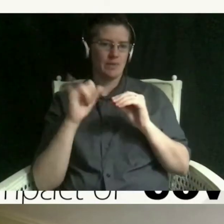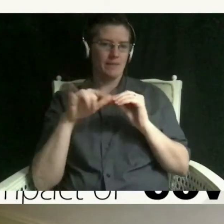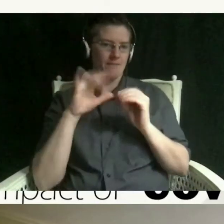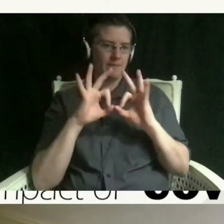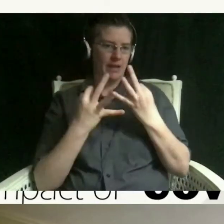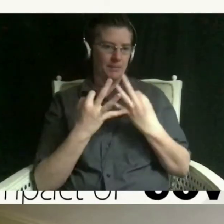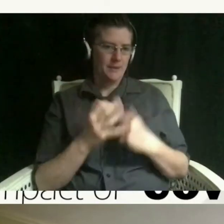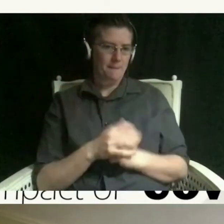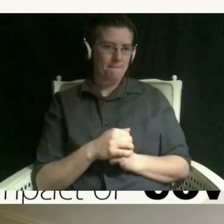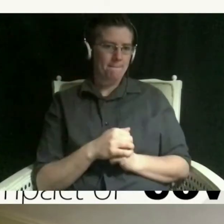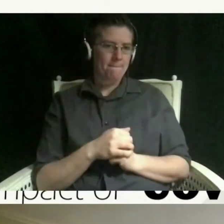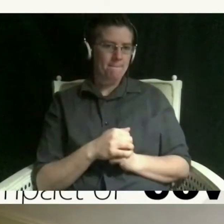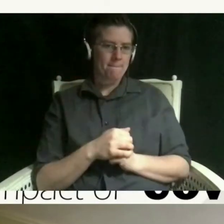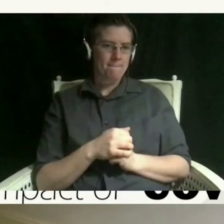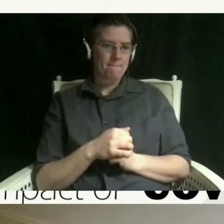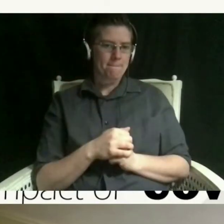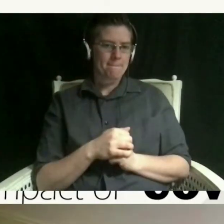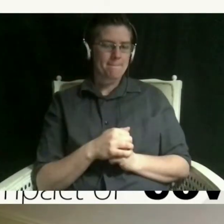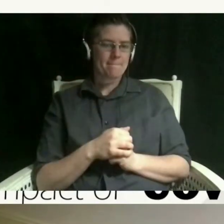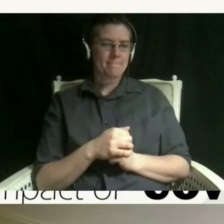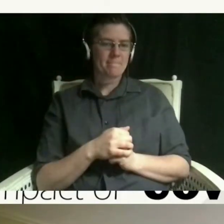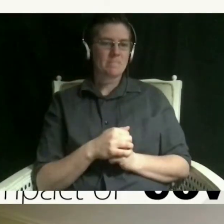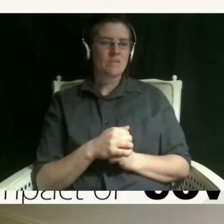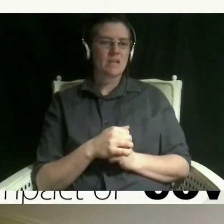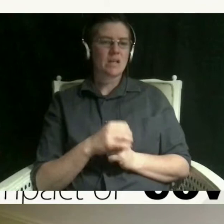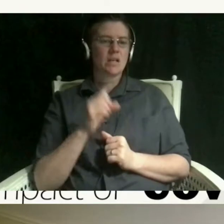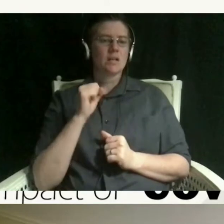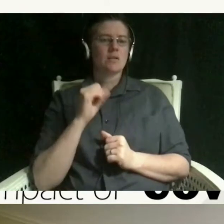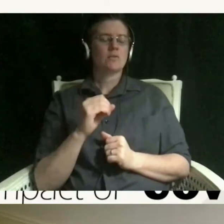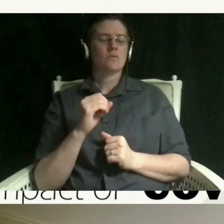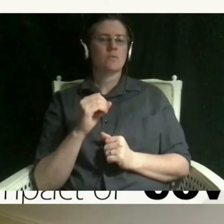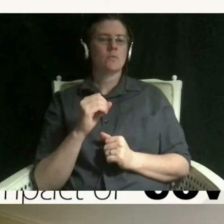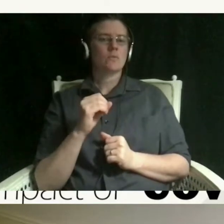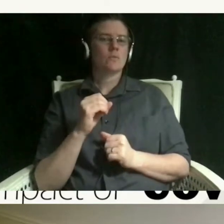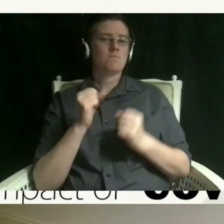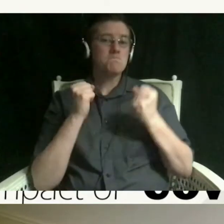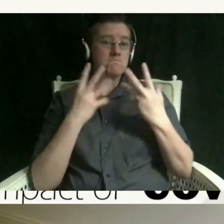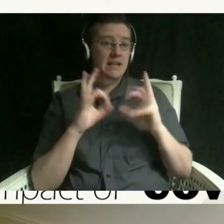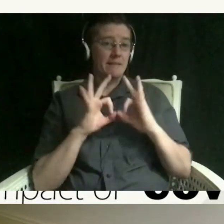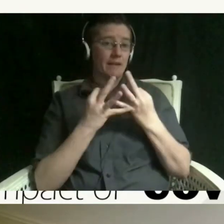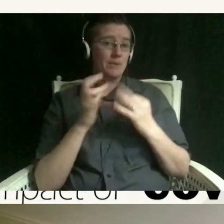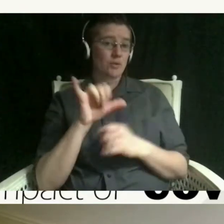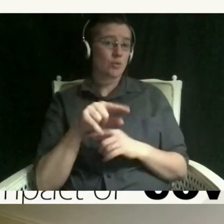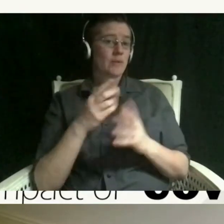to memorialize their life and that a lot of families are doing that via a zoom or video